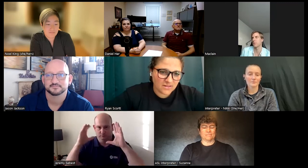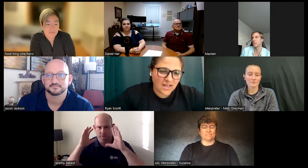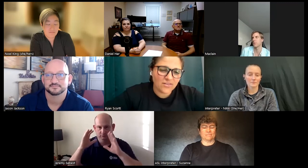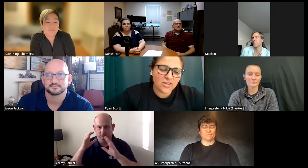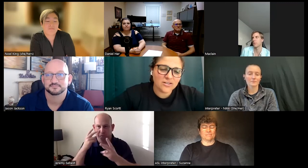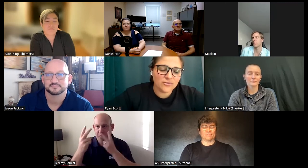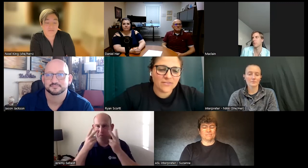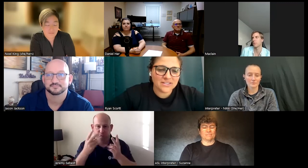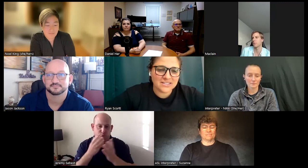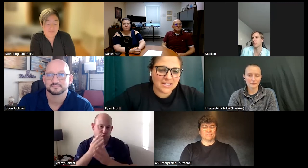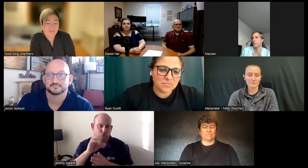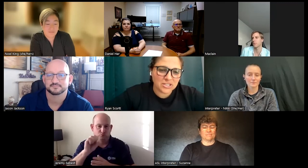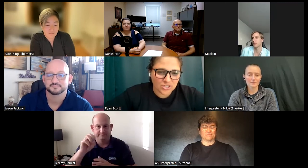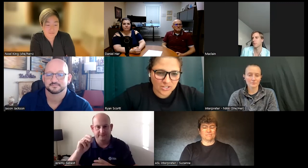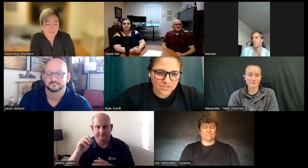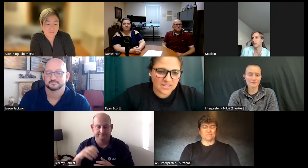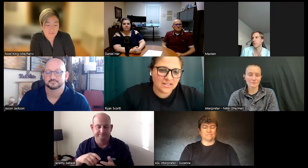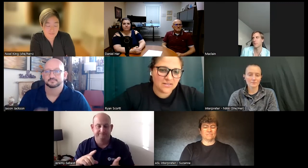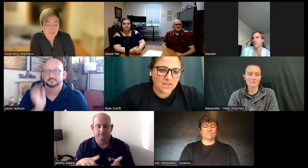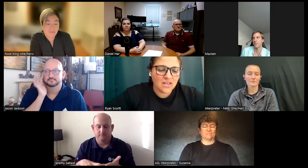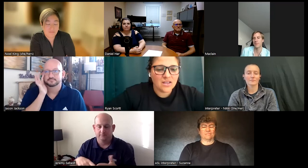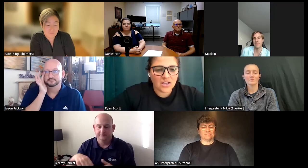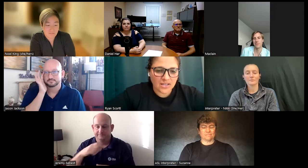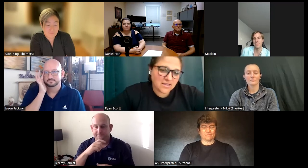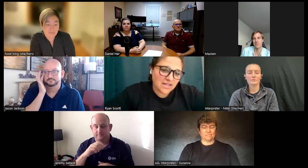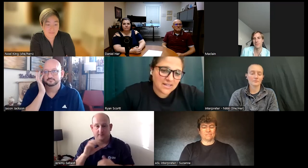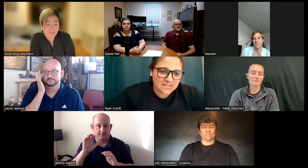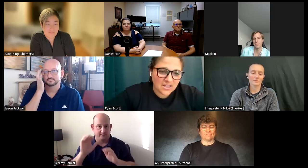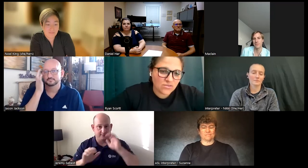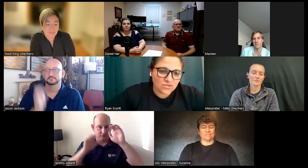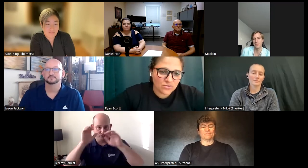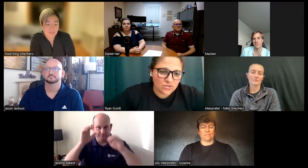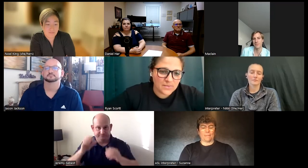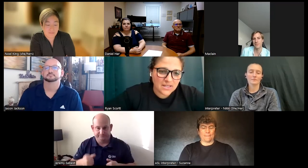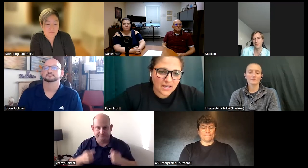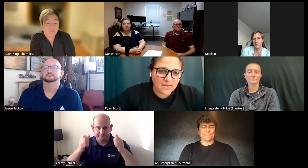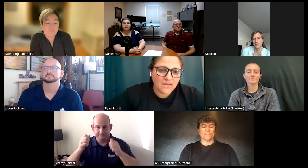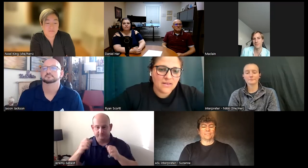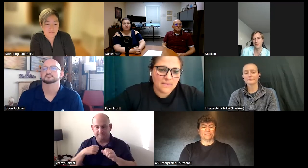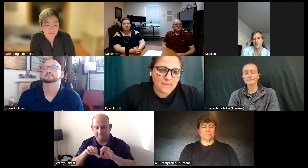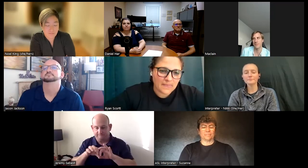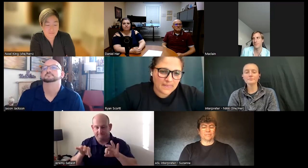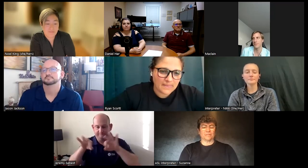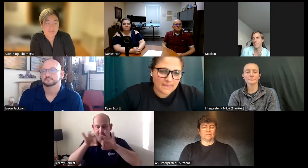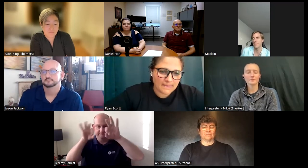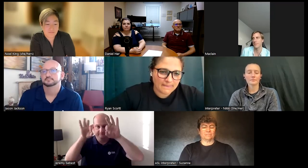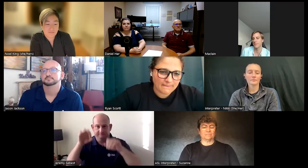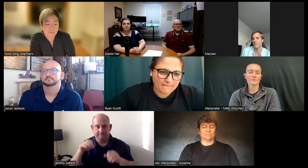I have a lot of graphic design pictures to kind of get that I can send through social media